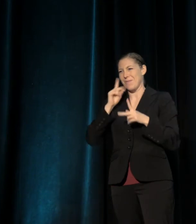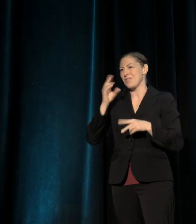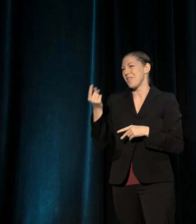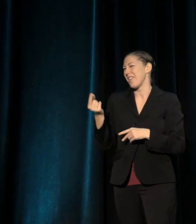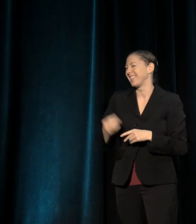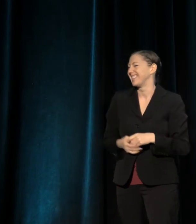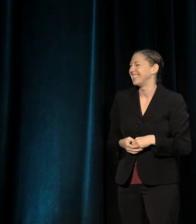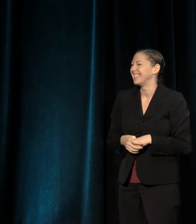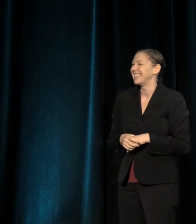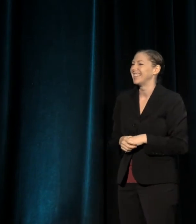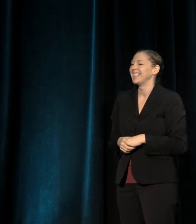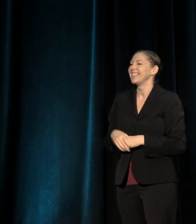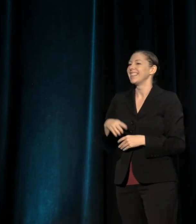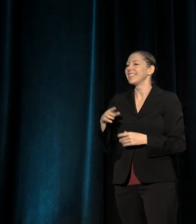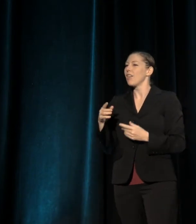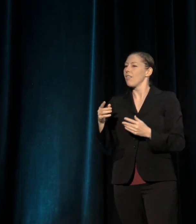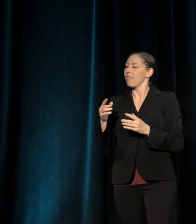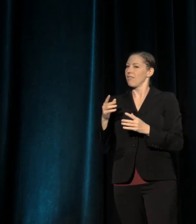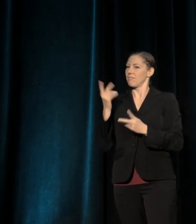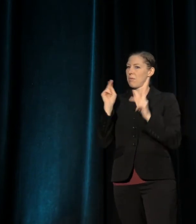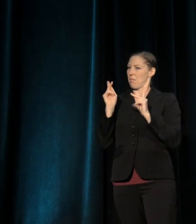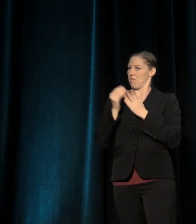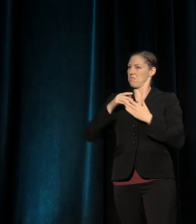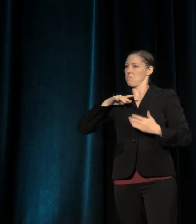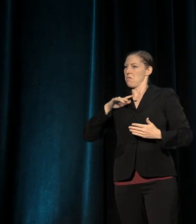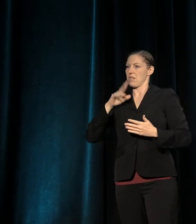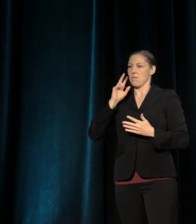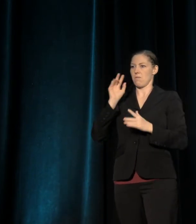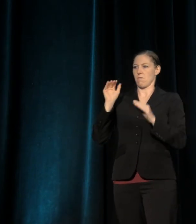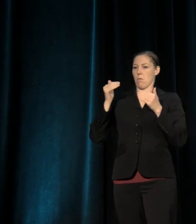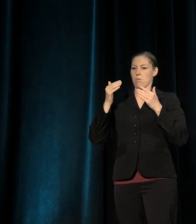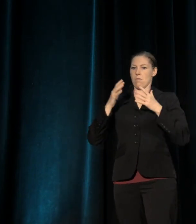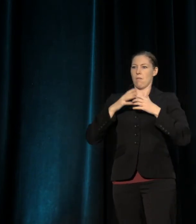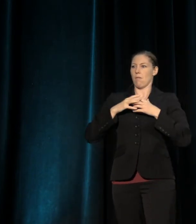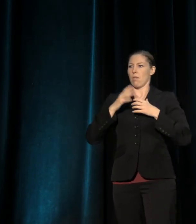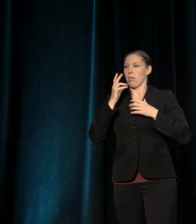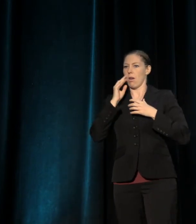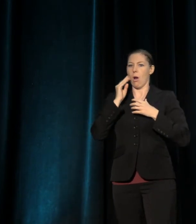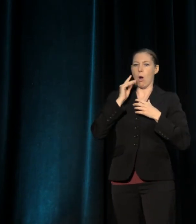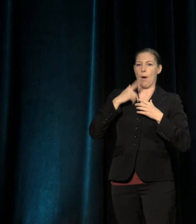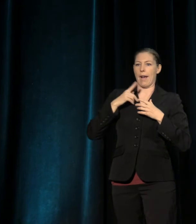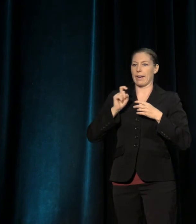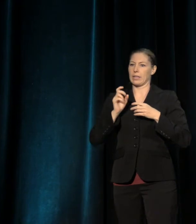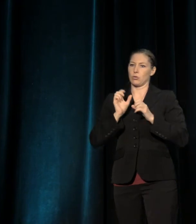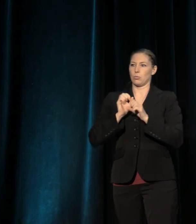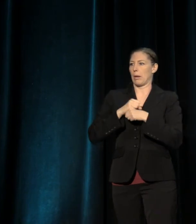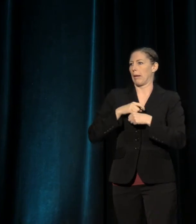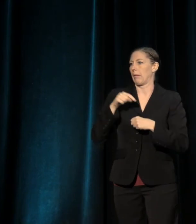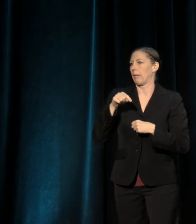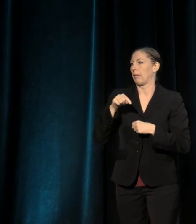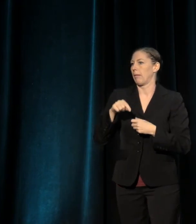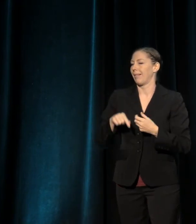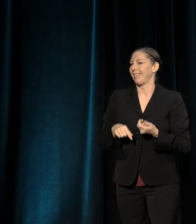And this is a logical conclusion of capitalism and racisms, and systems that support inequality,